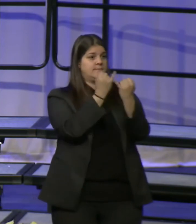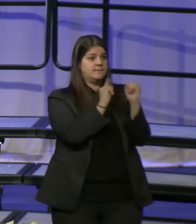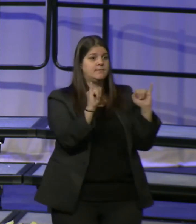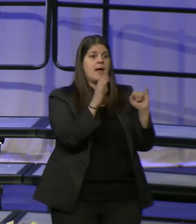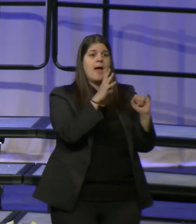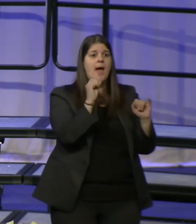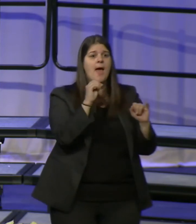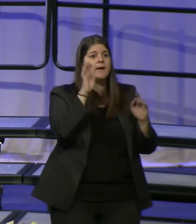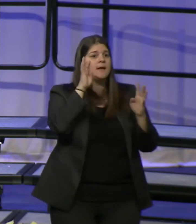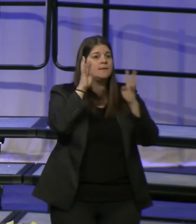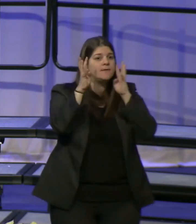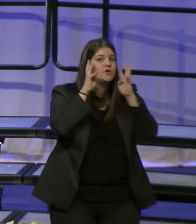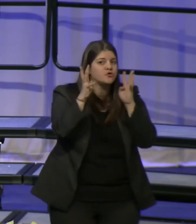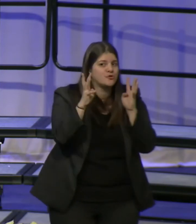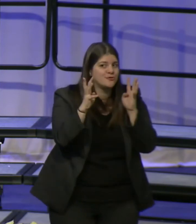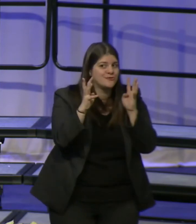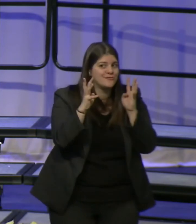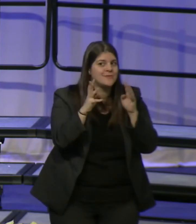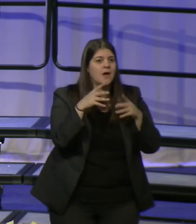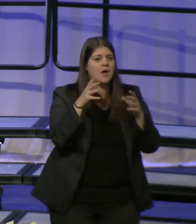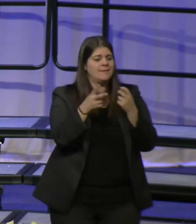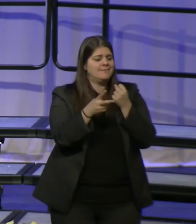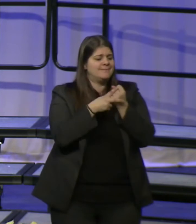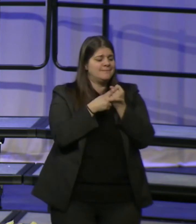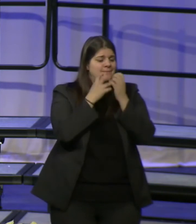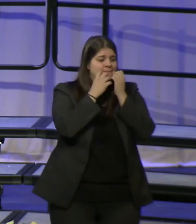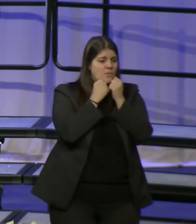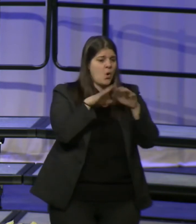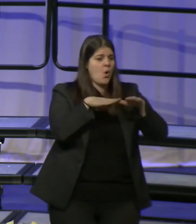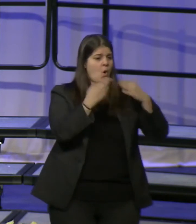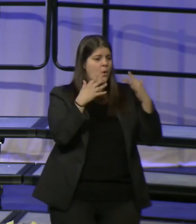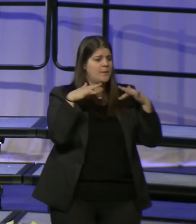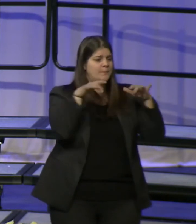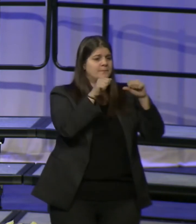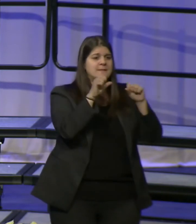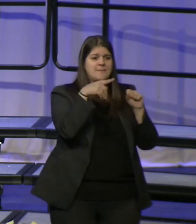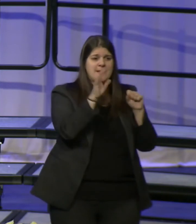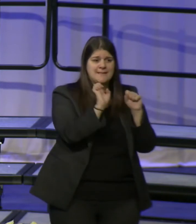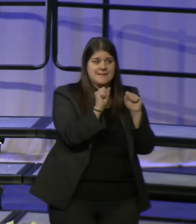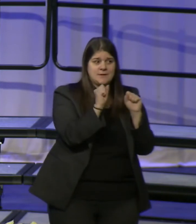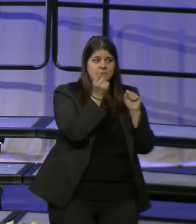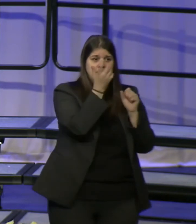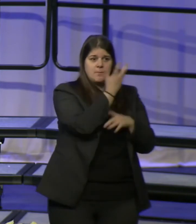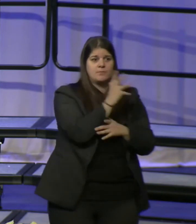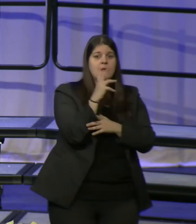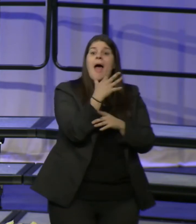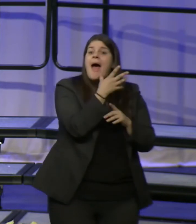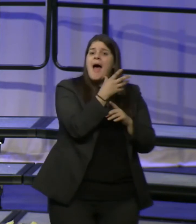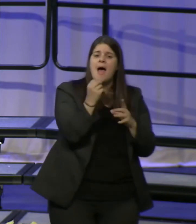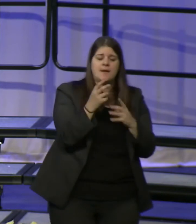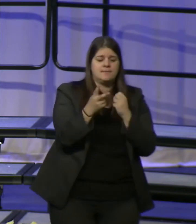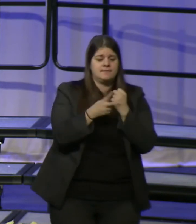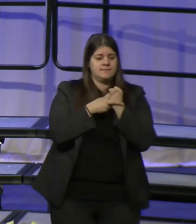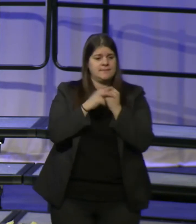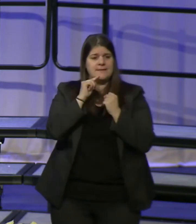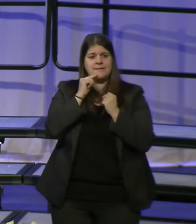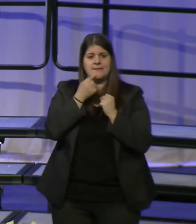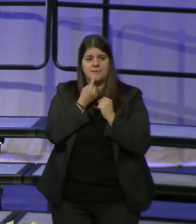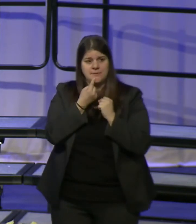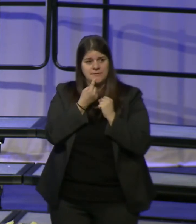that preserves open spaces and takes seriously the increasing frequency and severity of bad weather